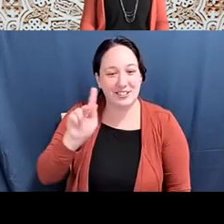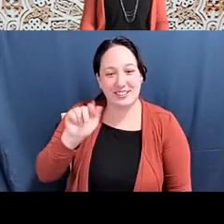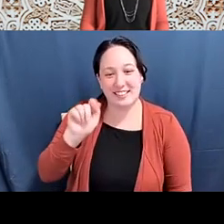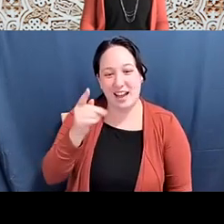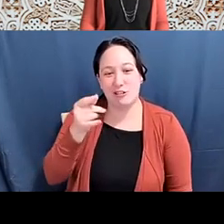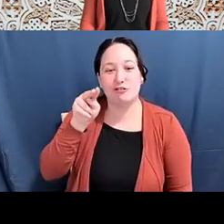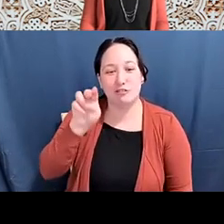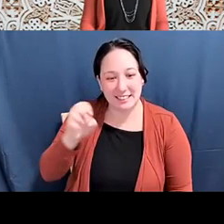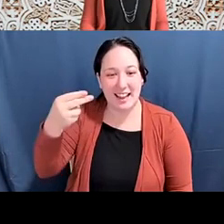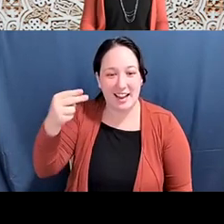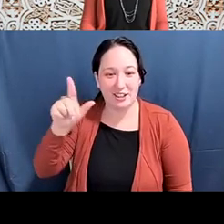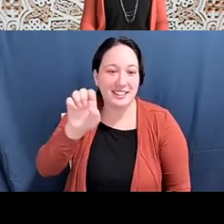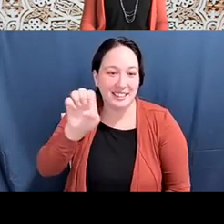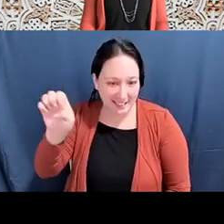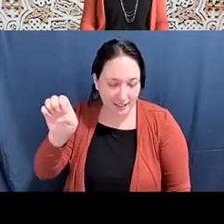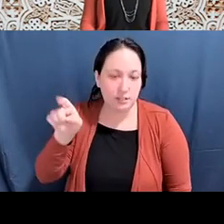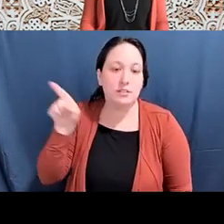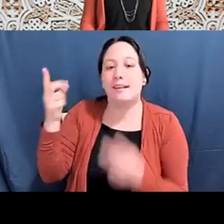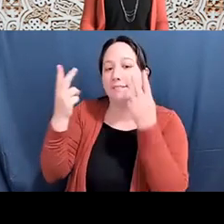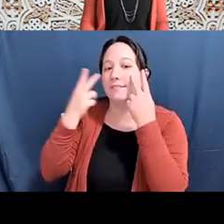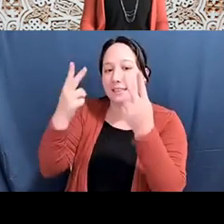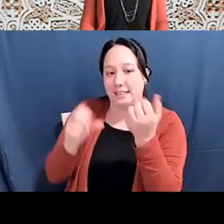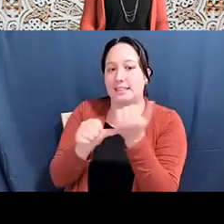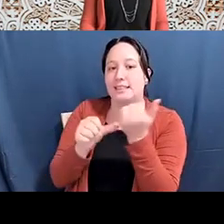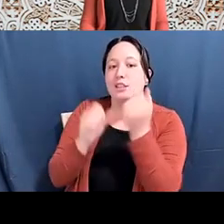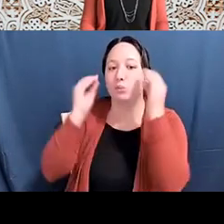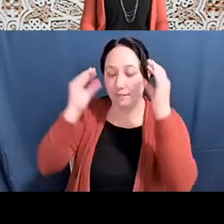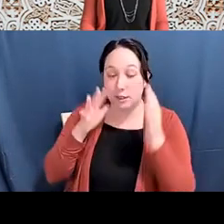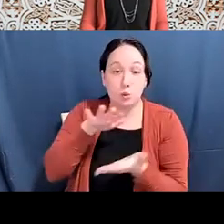Kyle Livie (he/him/his): Dr Lee is a visiting assistant professor in the school of education at Mills College.